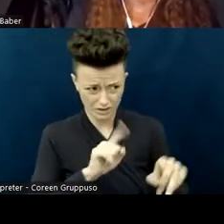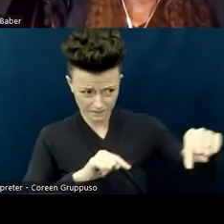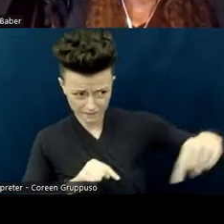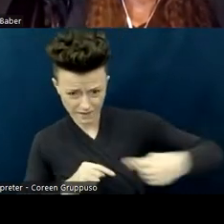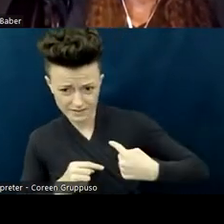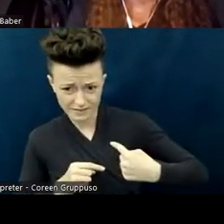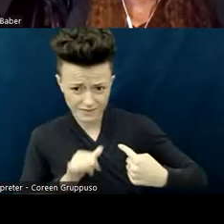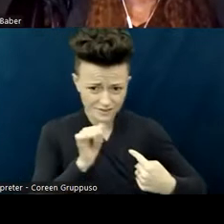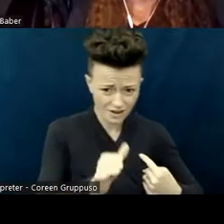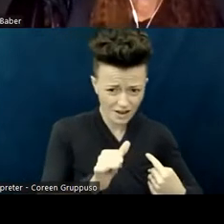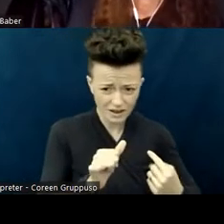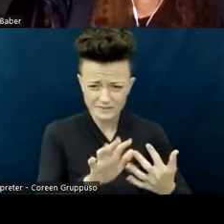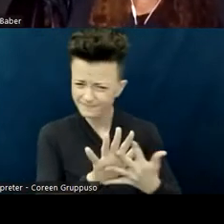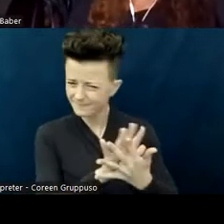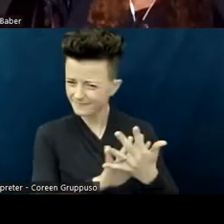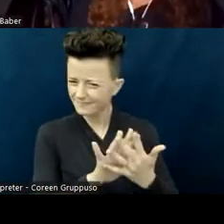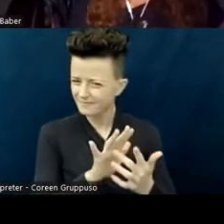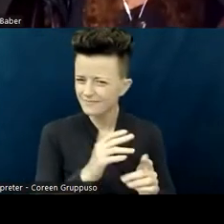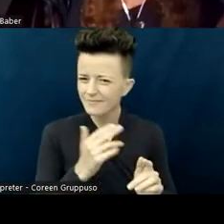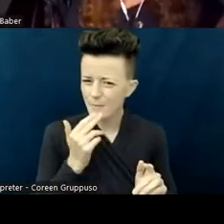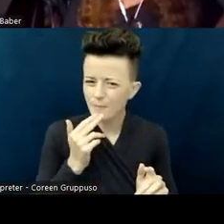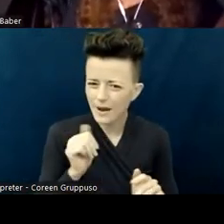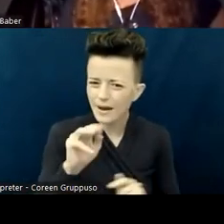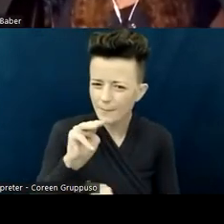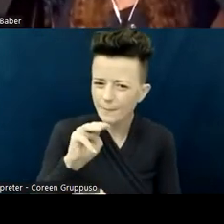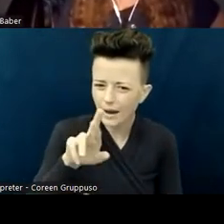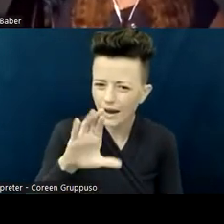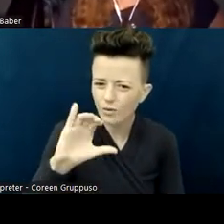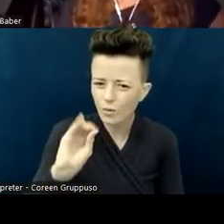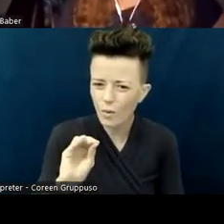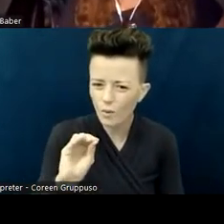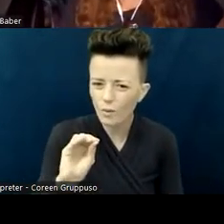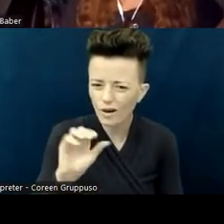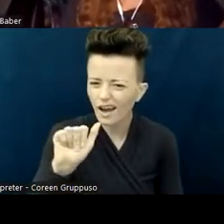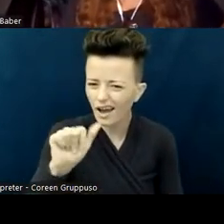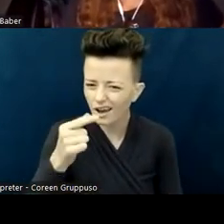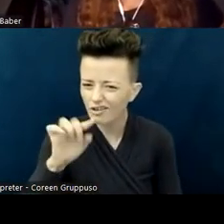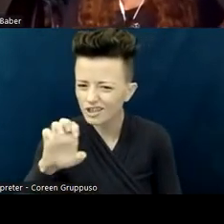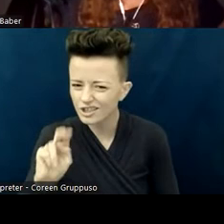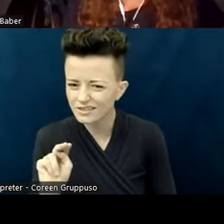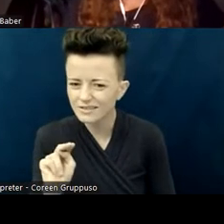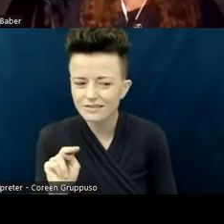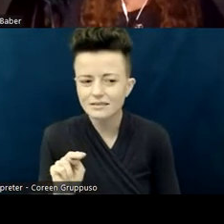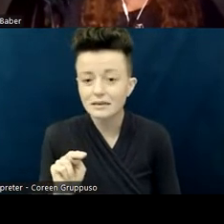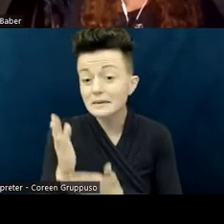...Often the person who is saying the thing says, "Well... oh, it's just one thing! "Why are they making such a big deal out of it?"